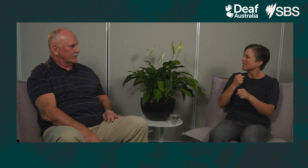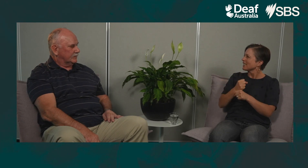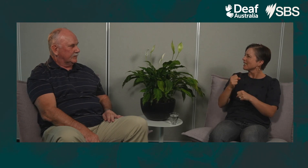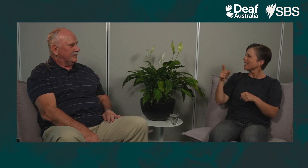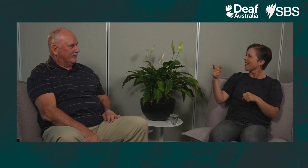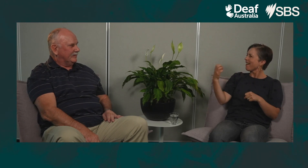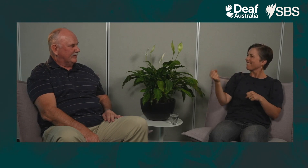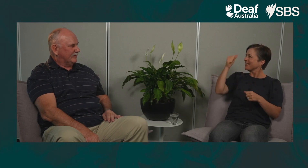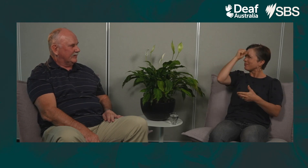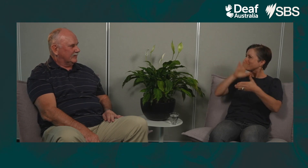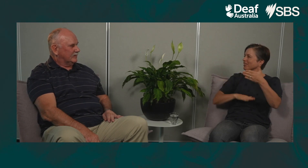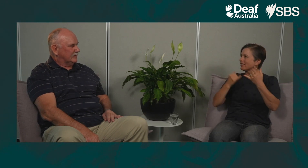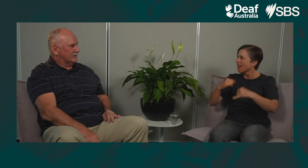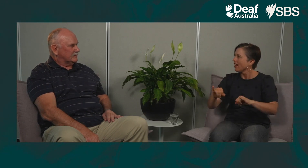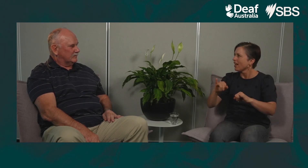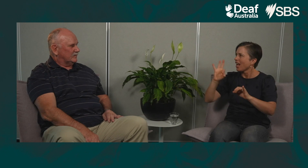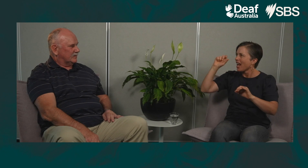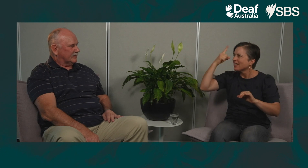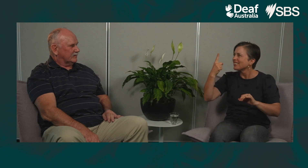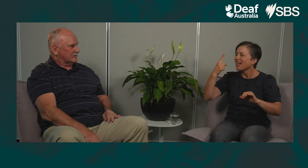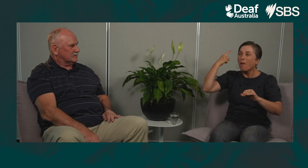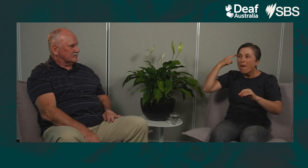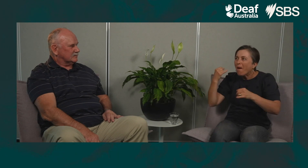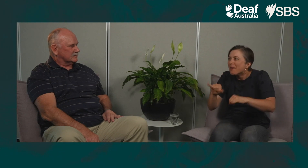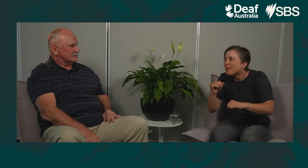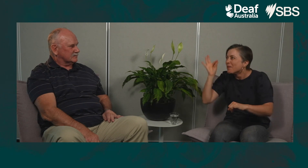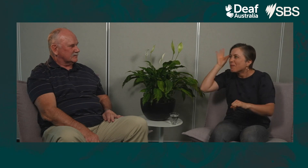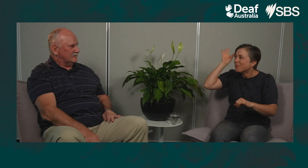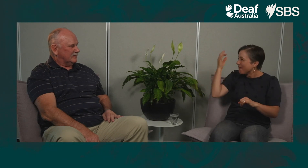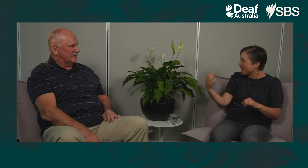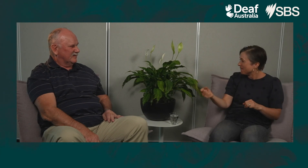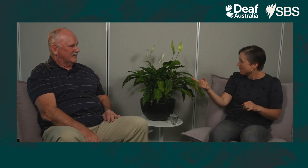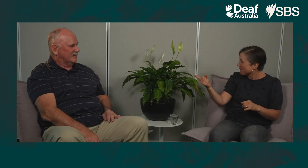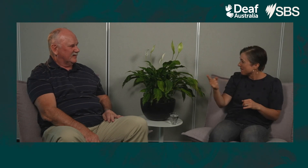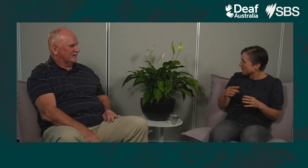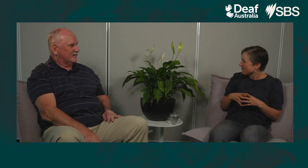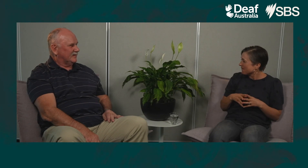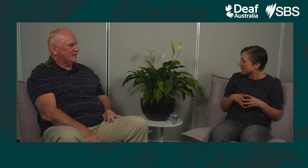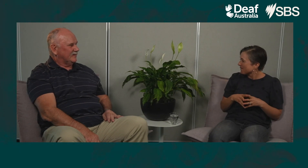Do you have any funny lipreading stories, miscommunications, or misunderstandings?